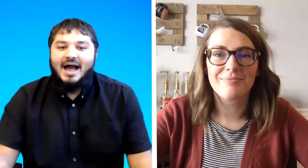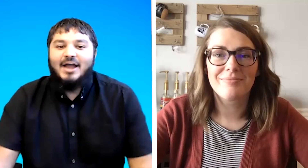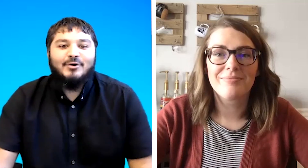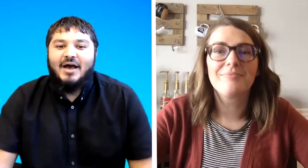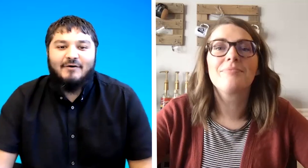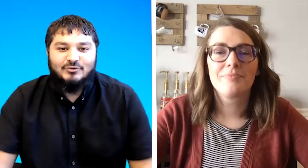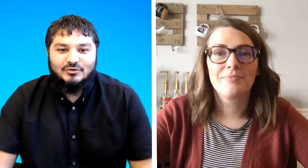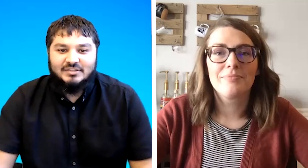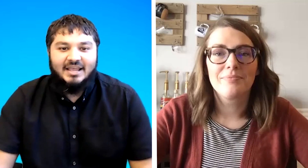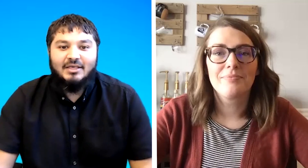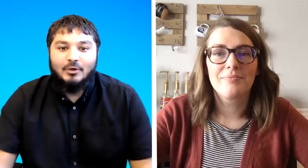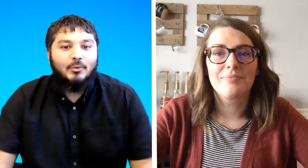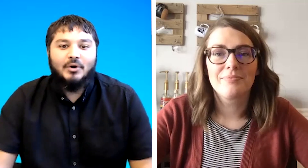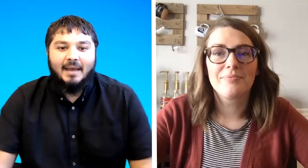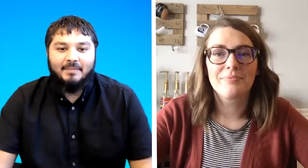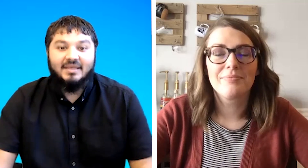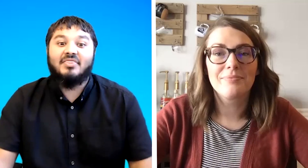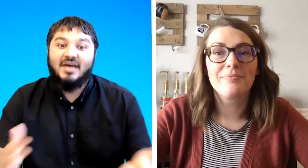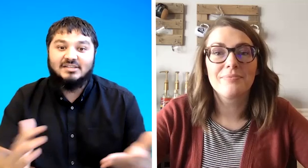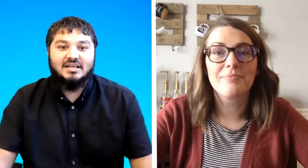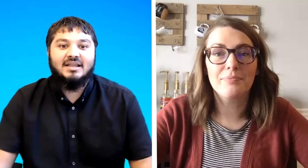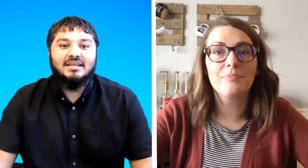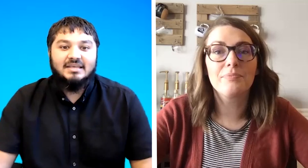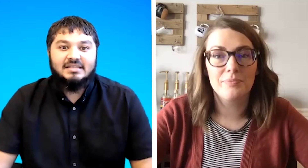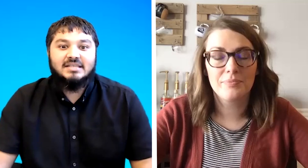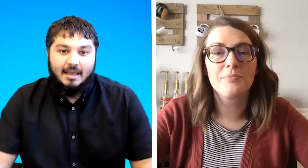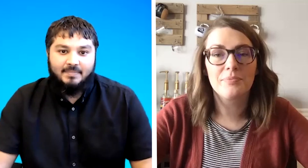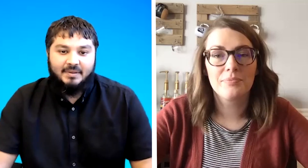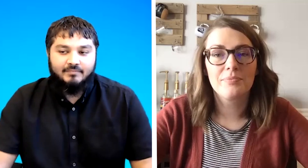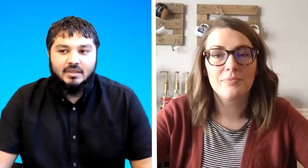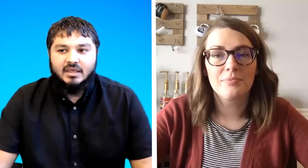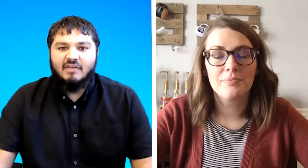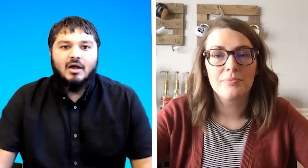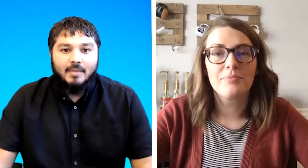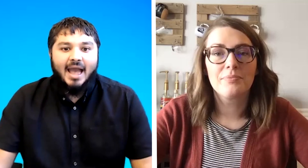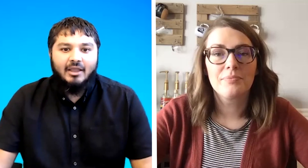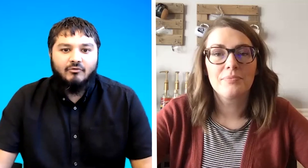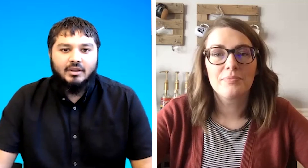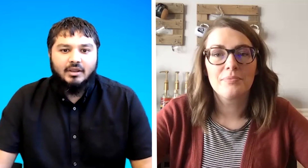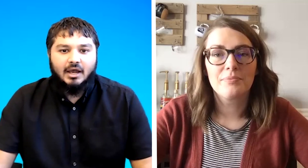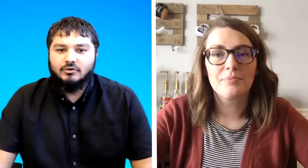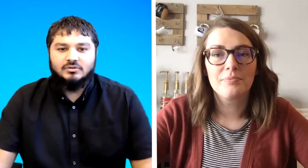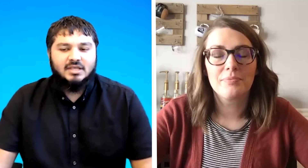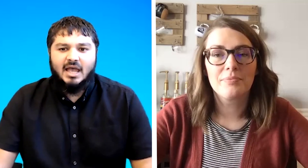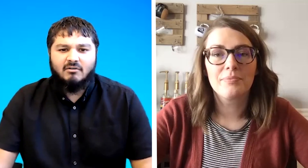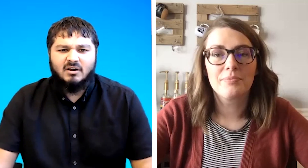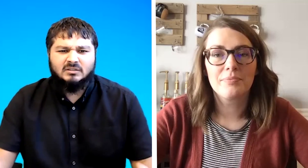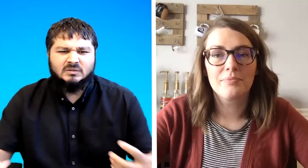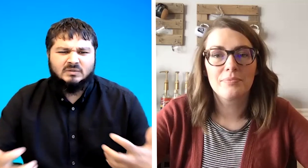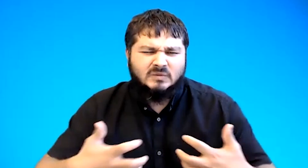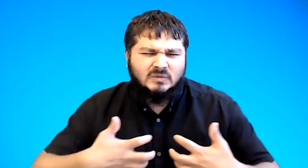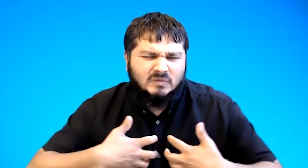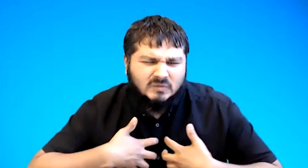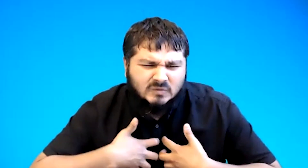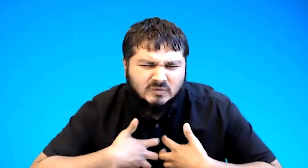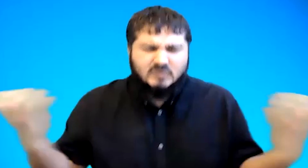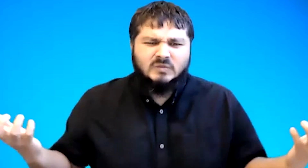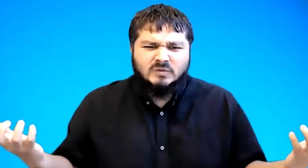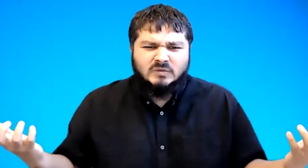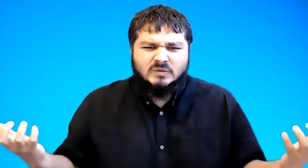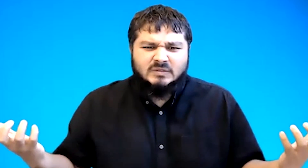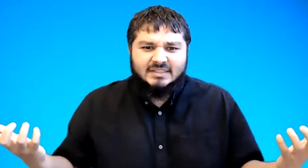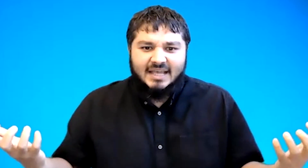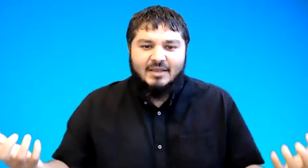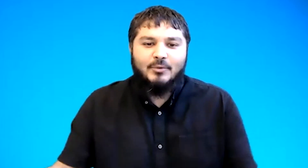i don't have to say the word happy that sign is happy if i'm angry i don't say angrago okay we